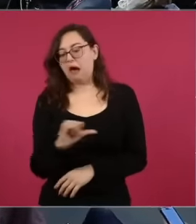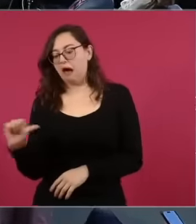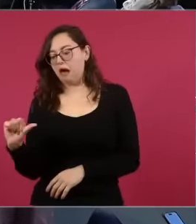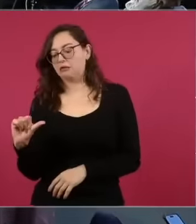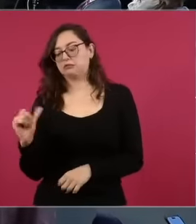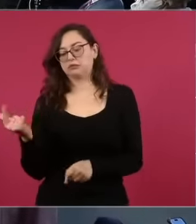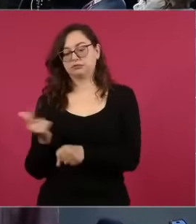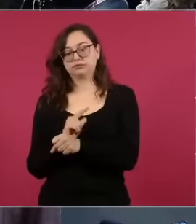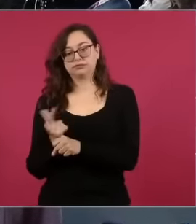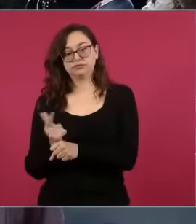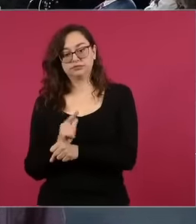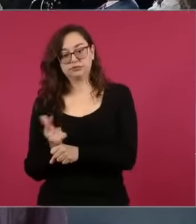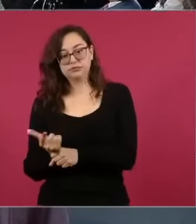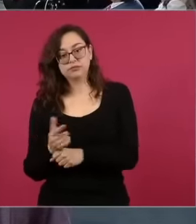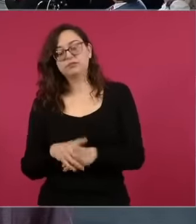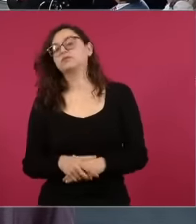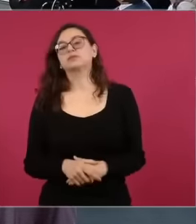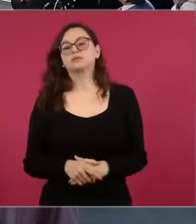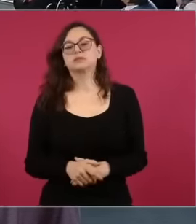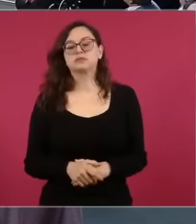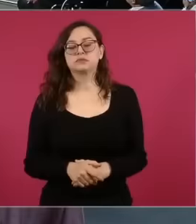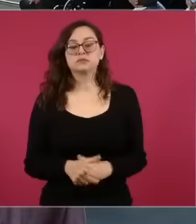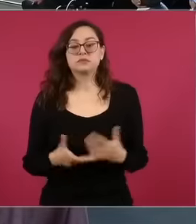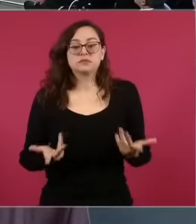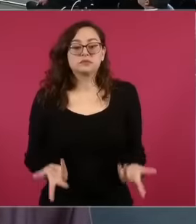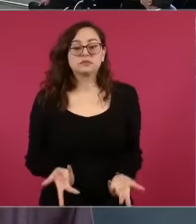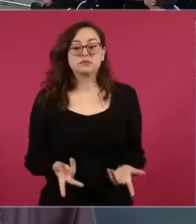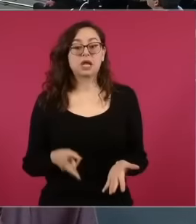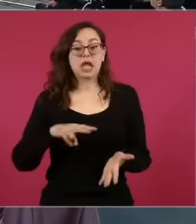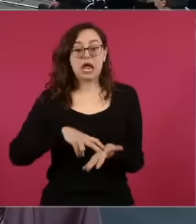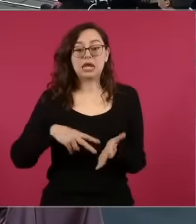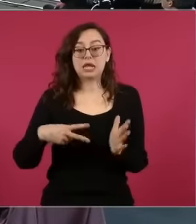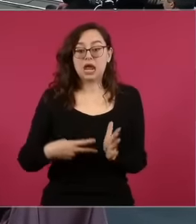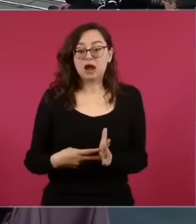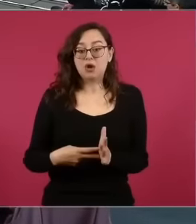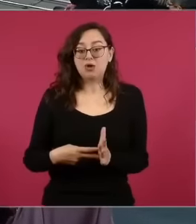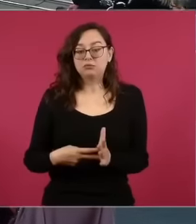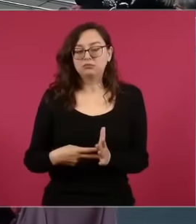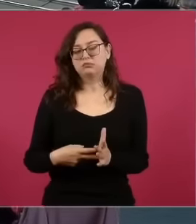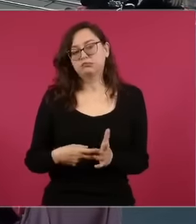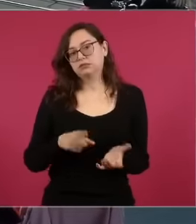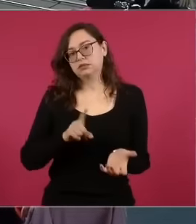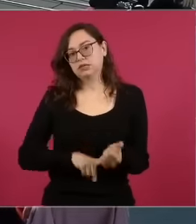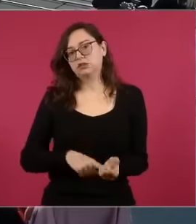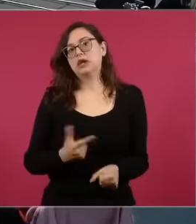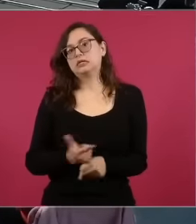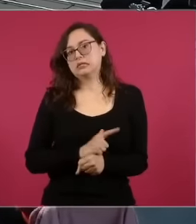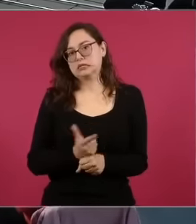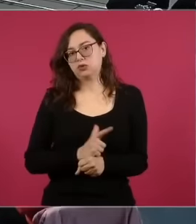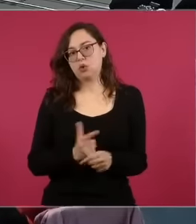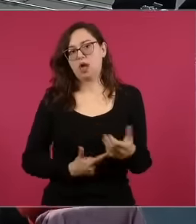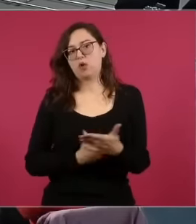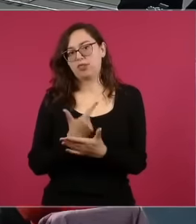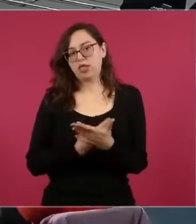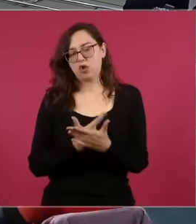an engineer finishes with a bachelor's degree, an accountant with a bachelor's degree, a